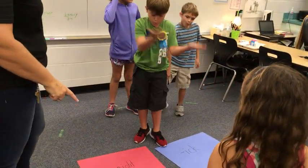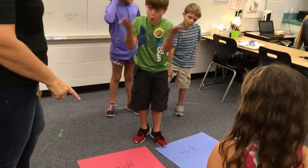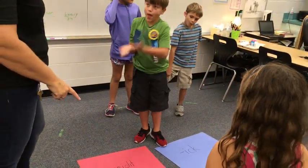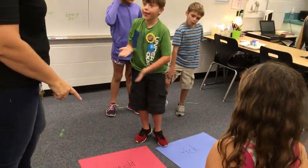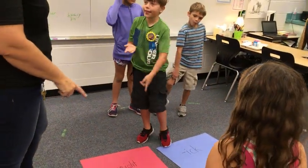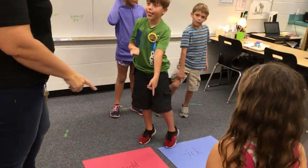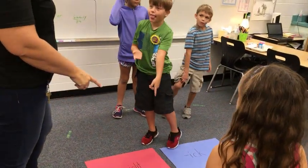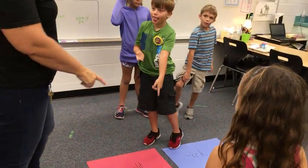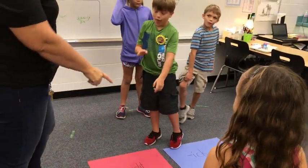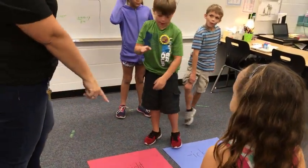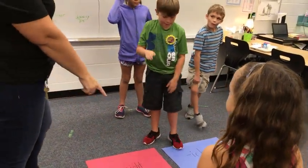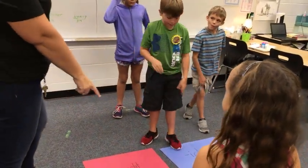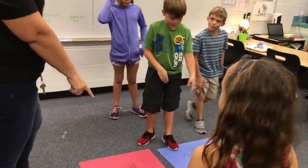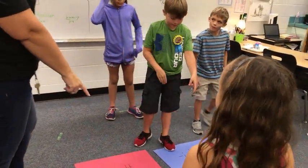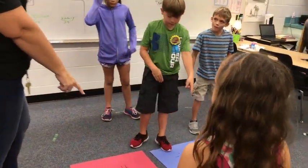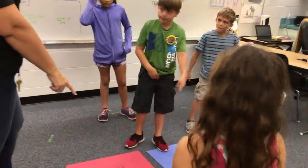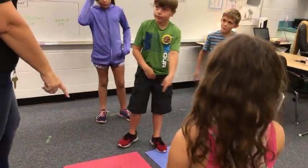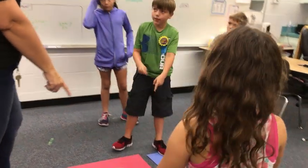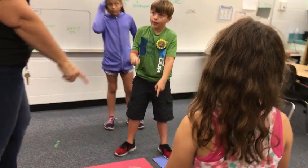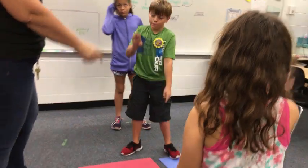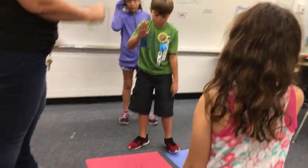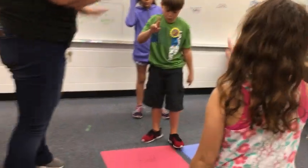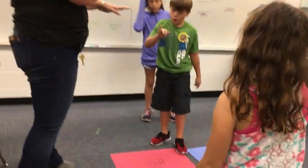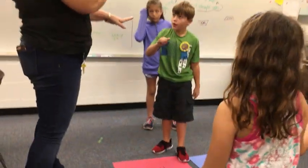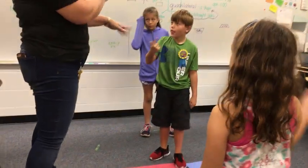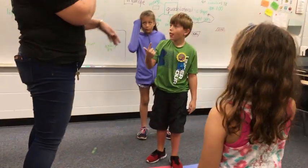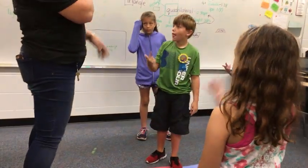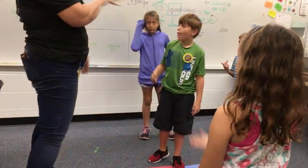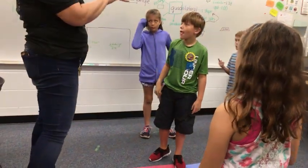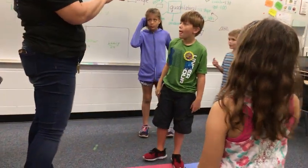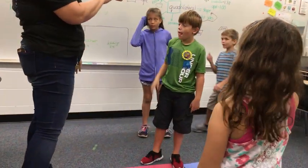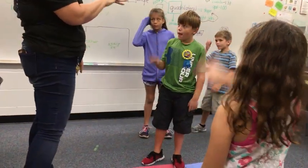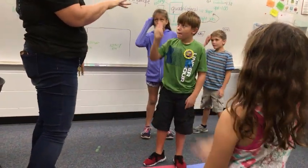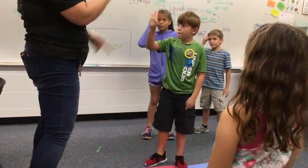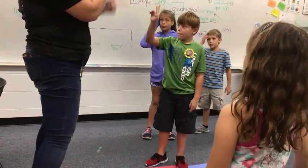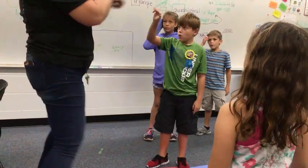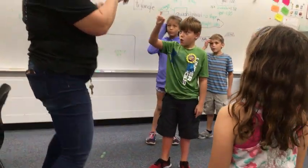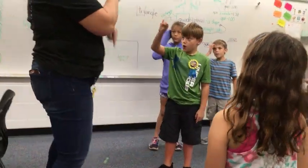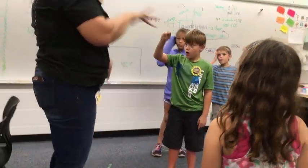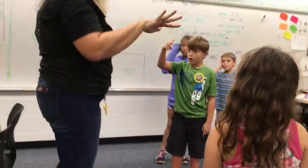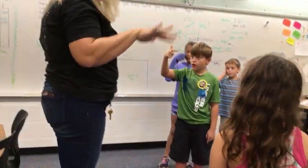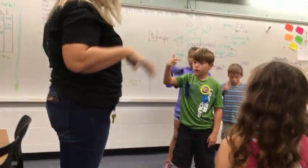[Student] Bring! B-R-I-N-G [Teacher] Okay, spell it.